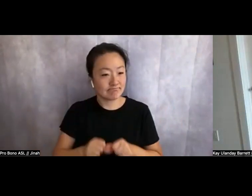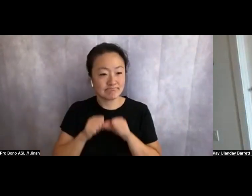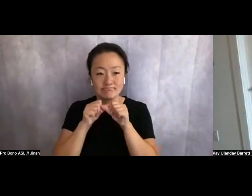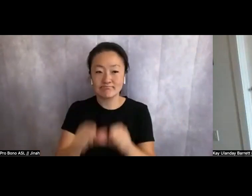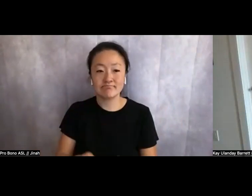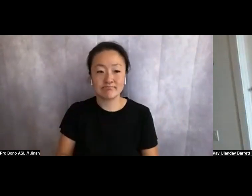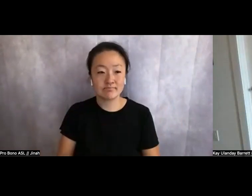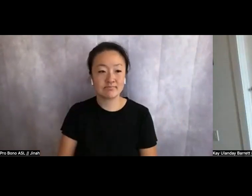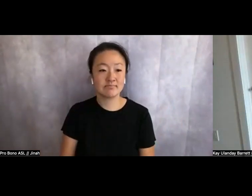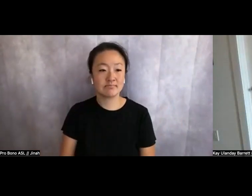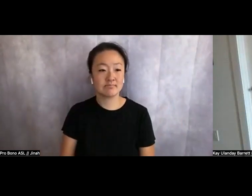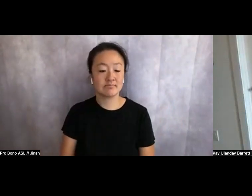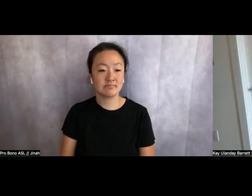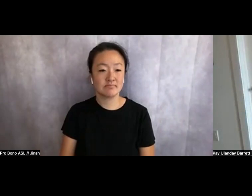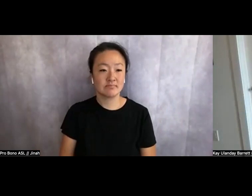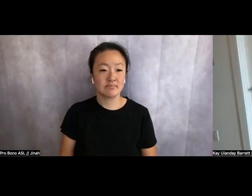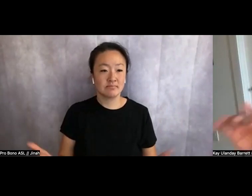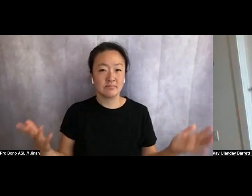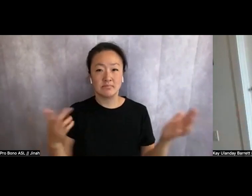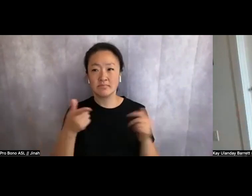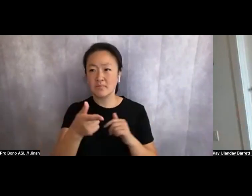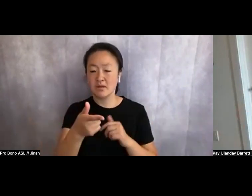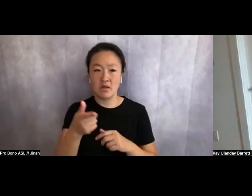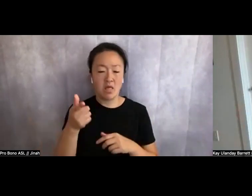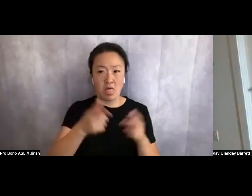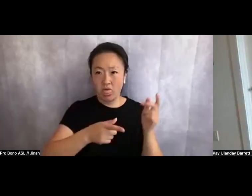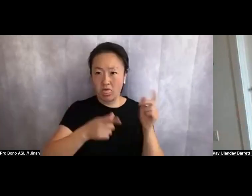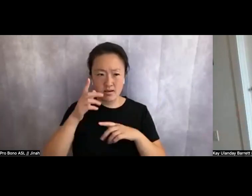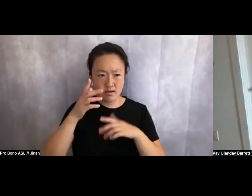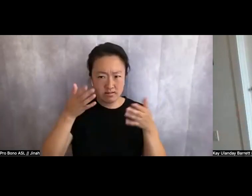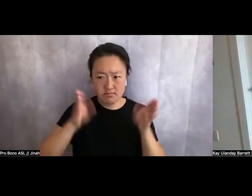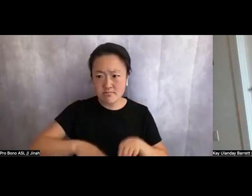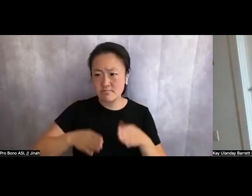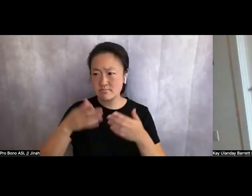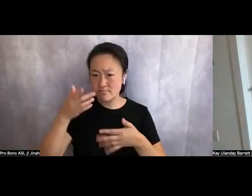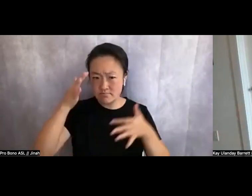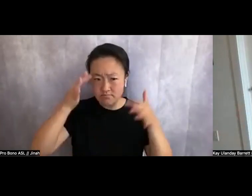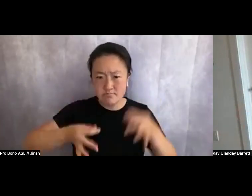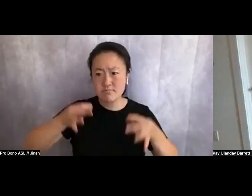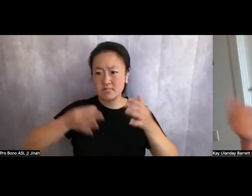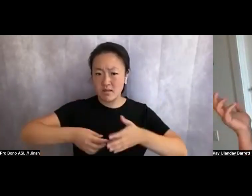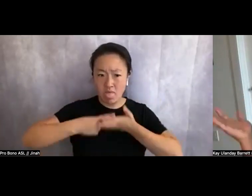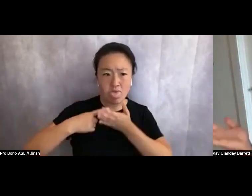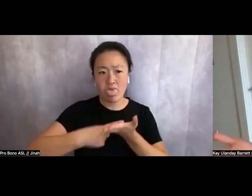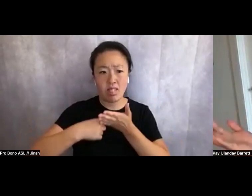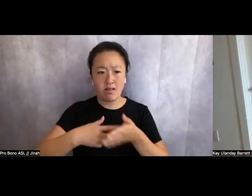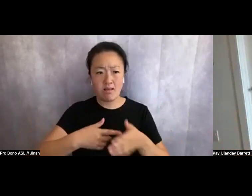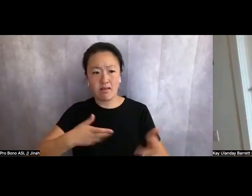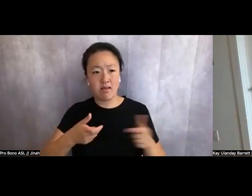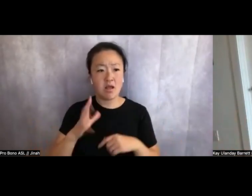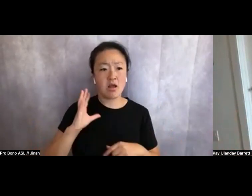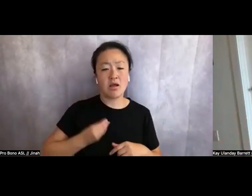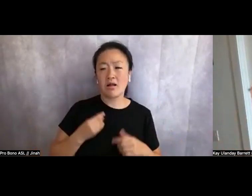It's silly to wage our wakes at top speed, right? Trans people always been interstellar, becoming